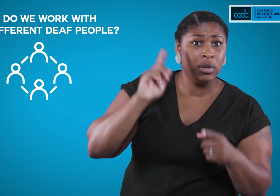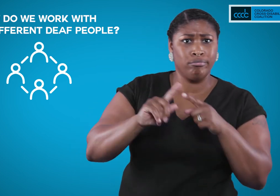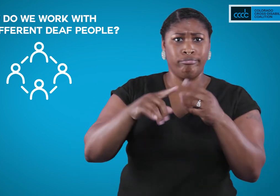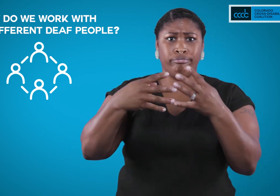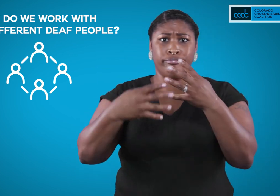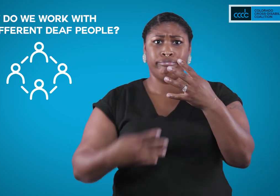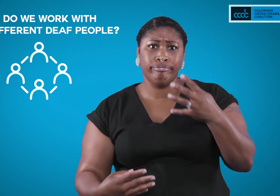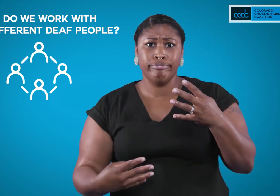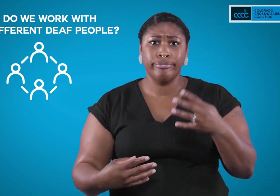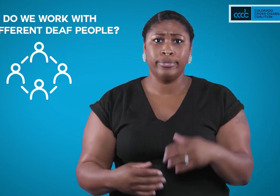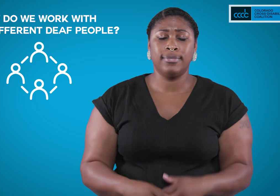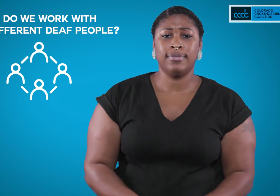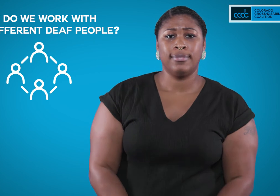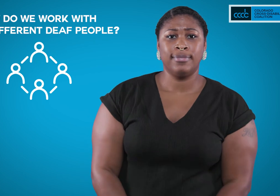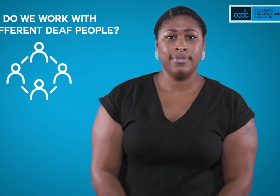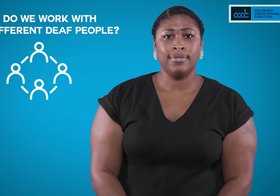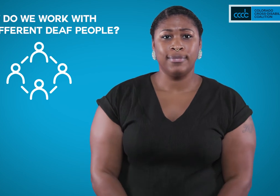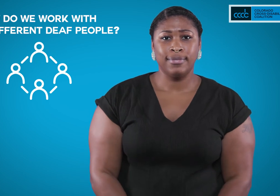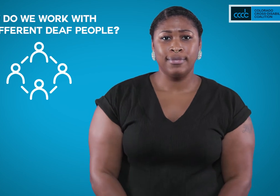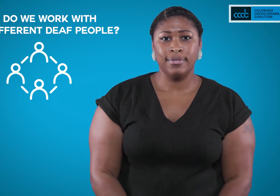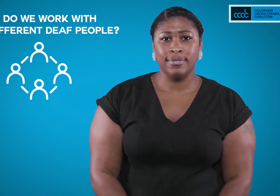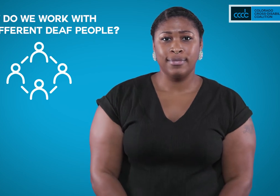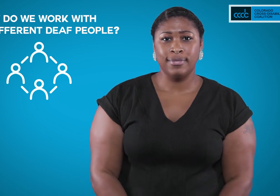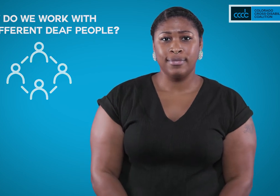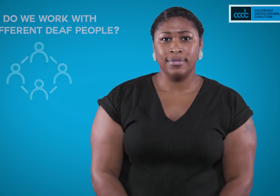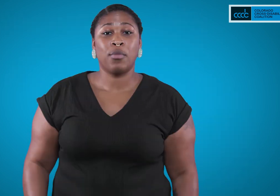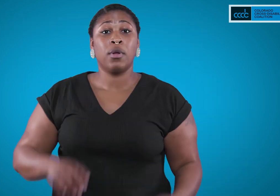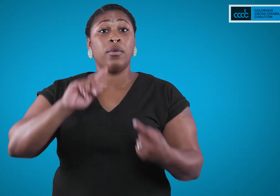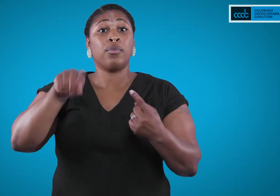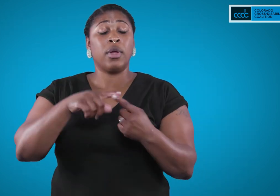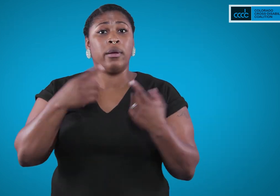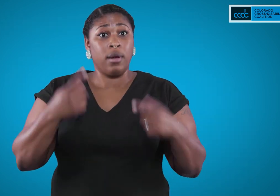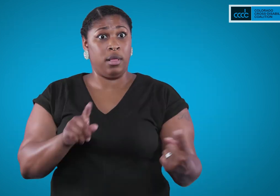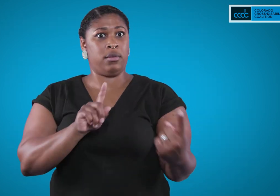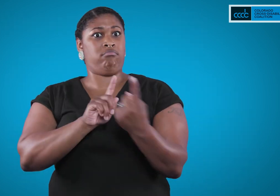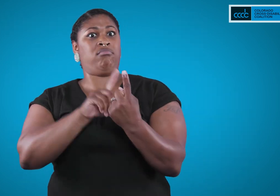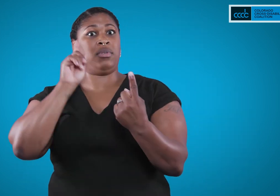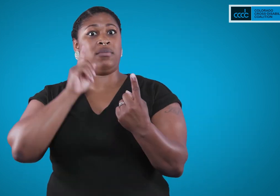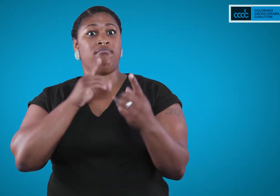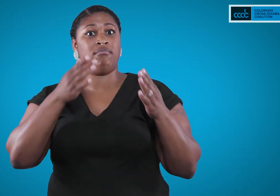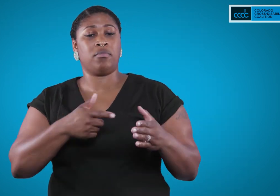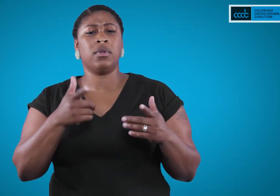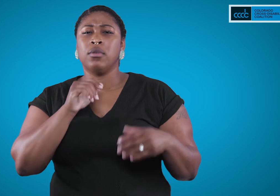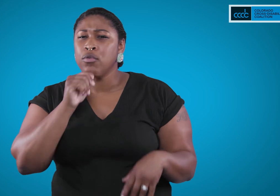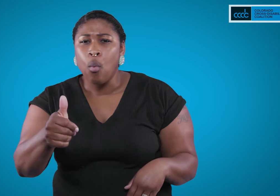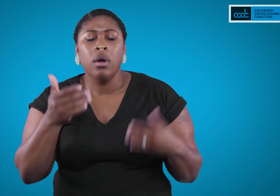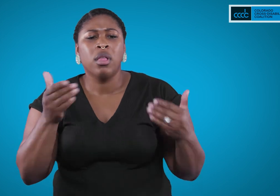use hearing aids or cochlear implants, or share other commonalities. When you meet a deaf person, don’t make any assumptions